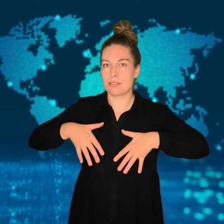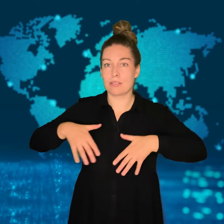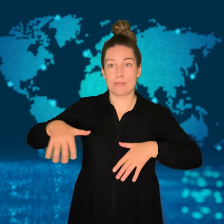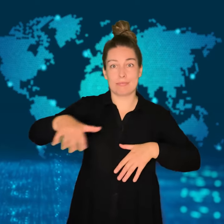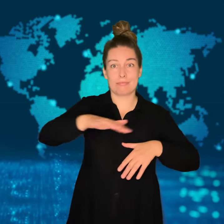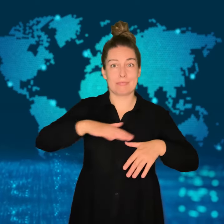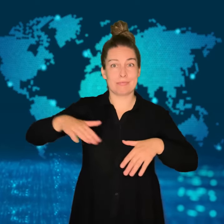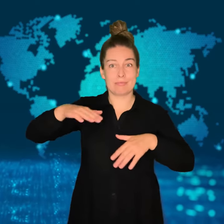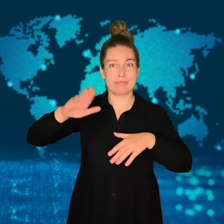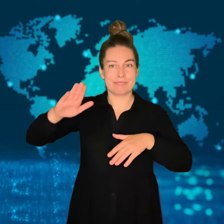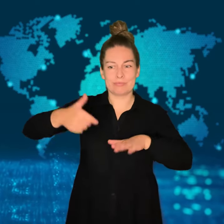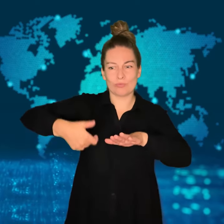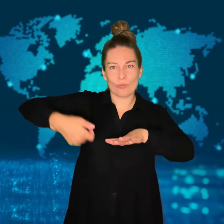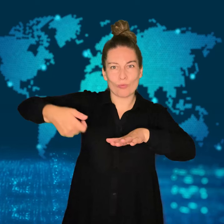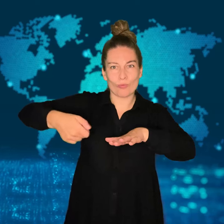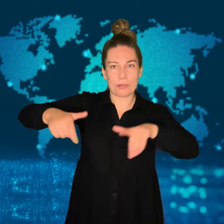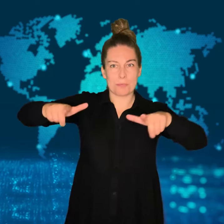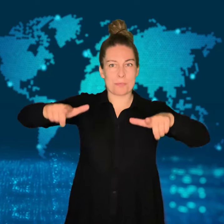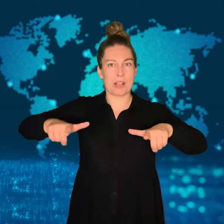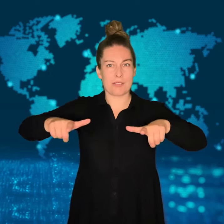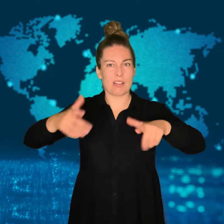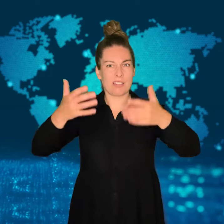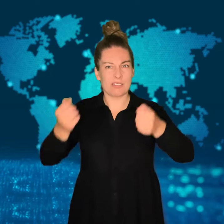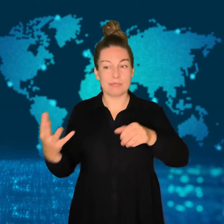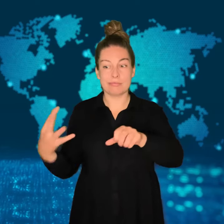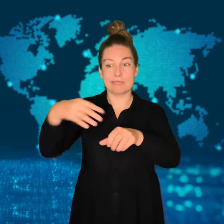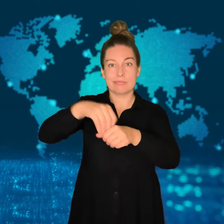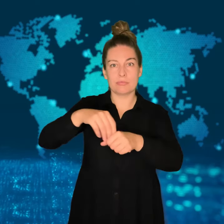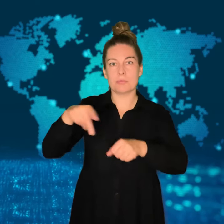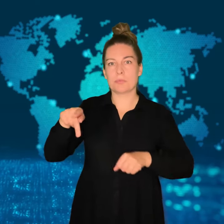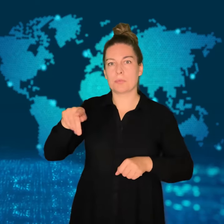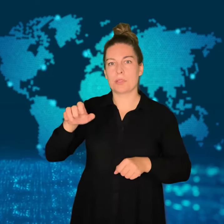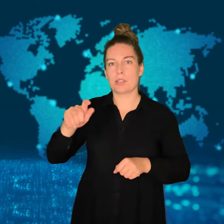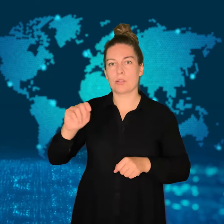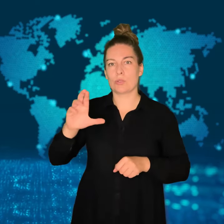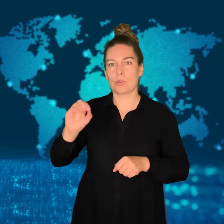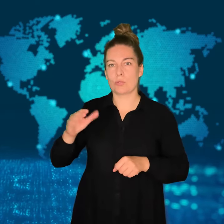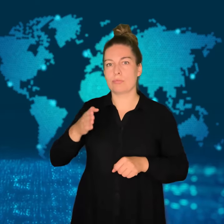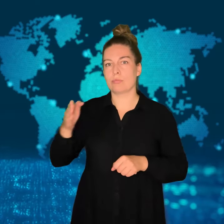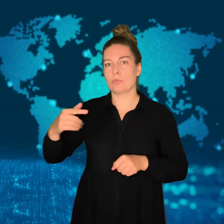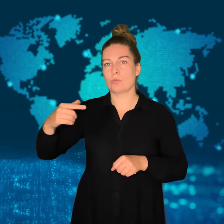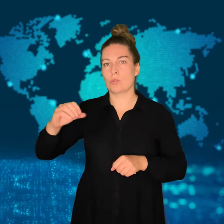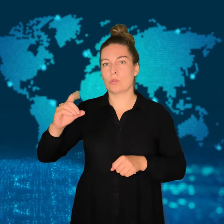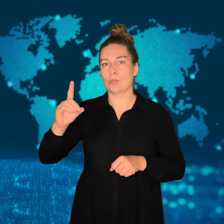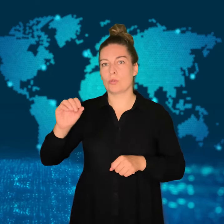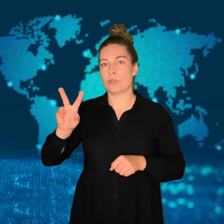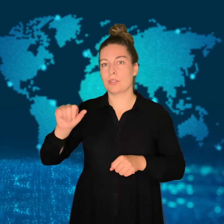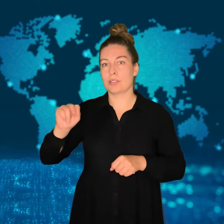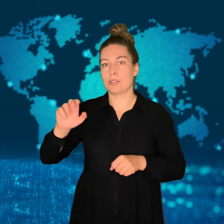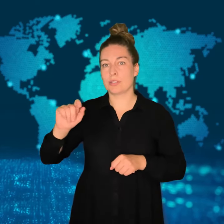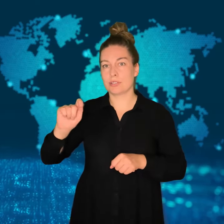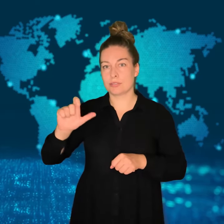The Bokyo Rigs - known as the Bokyo Towers - are gas platforms that